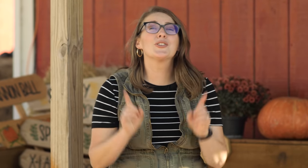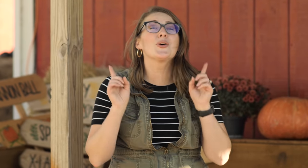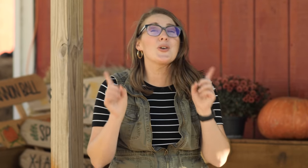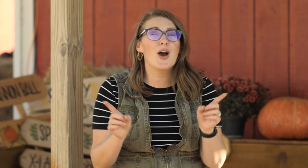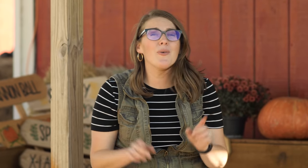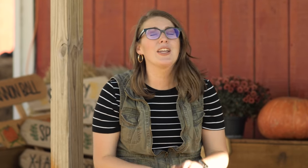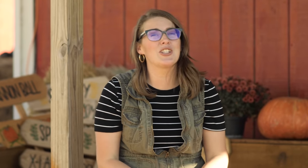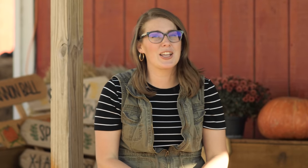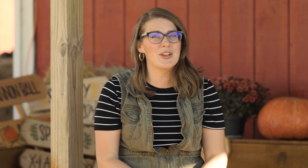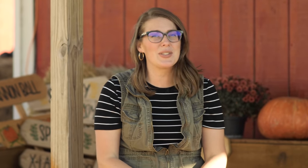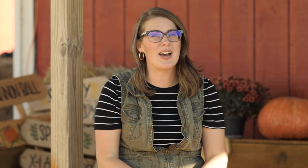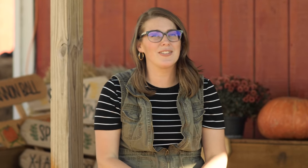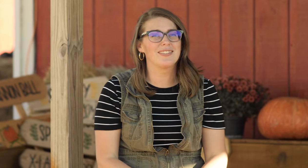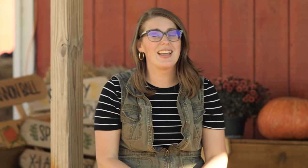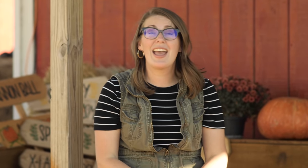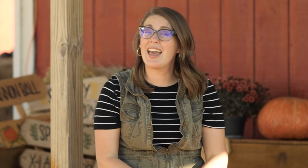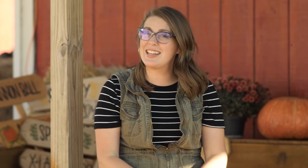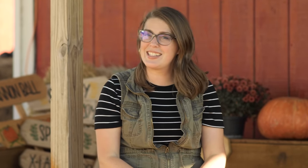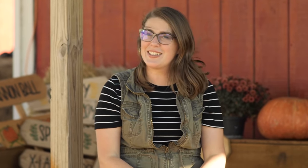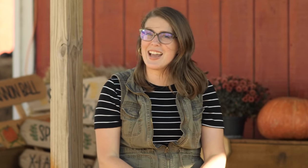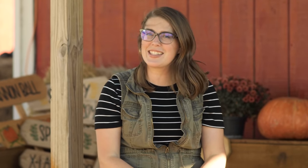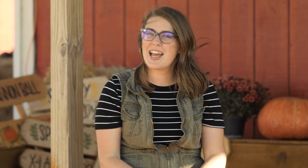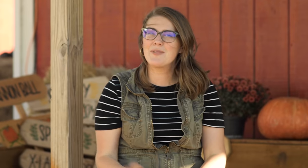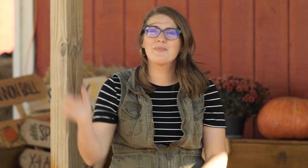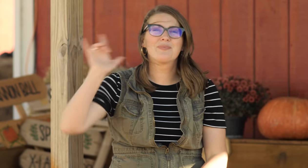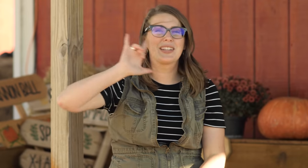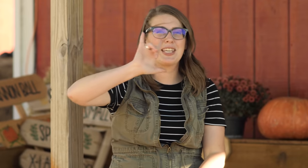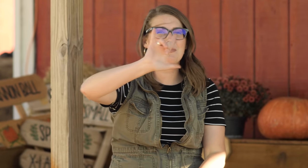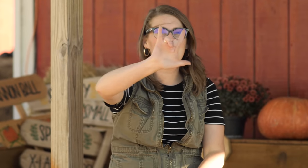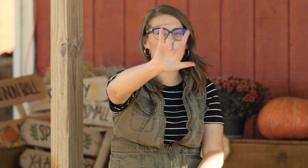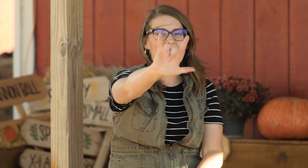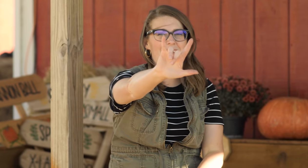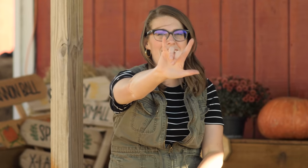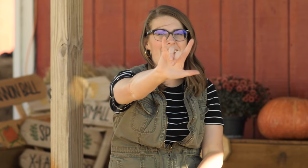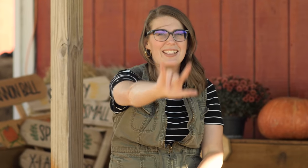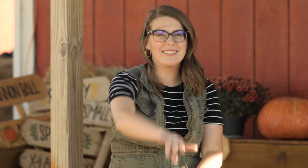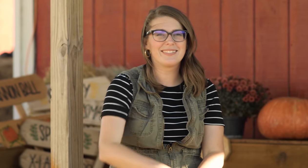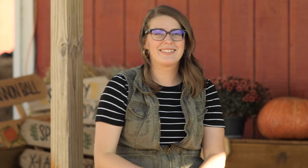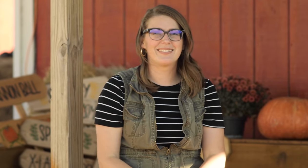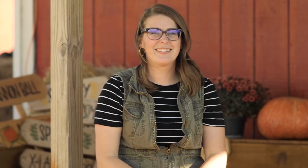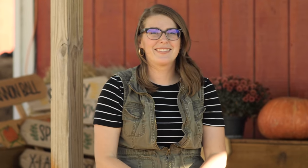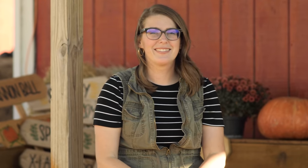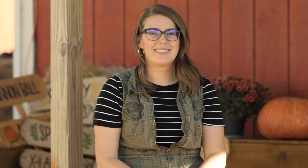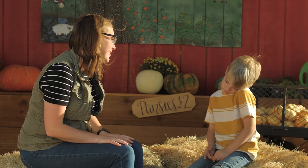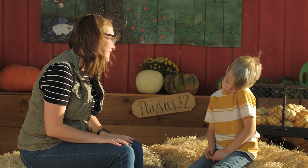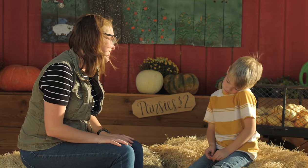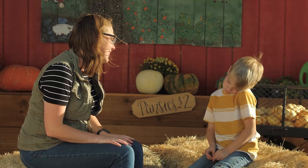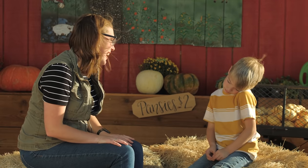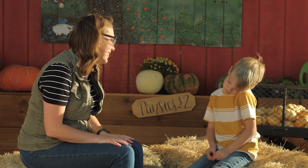so go and check those out and until next time keep learning how to sign🤟🏼 Lane